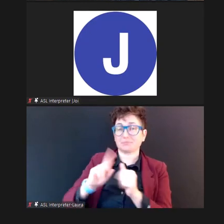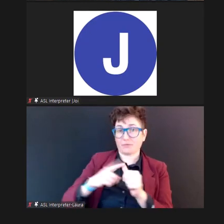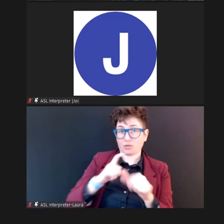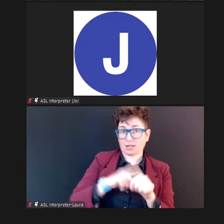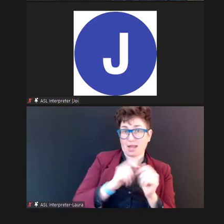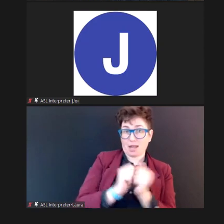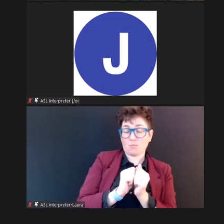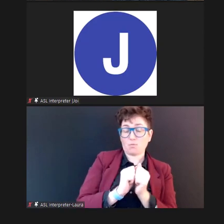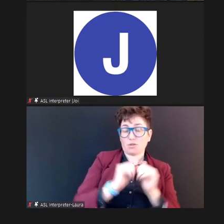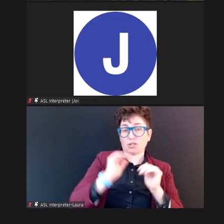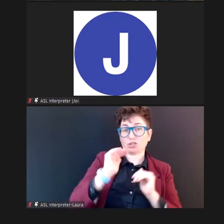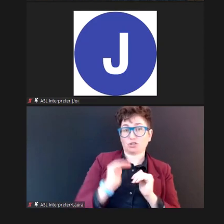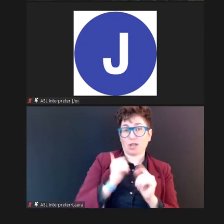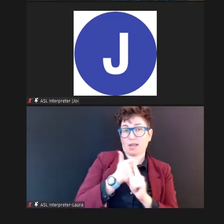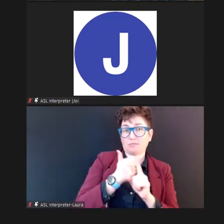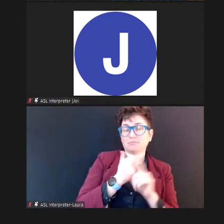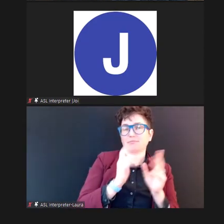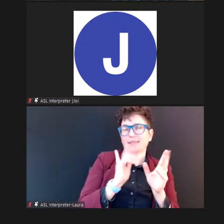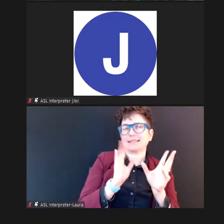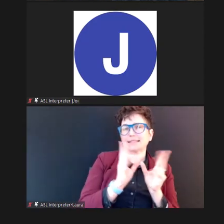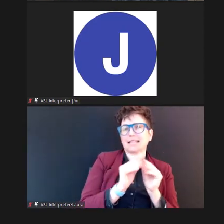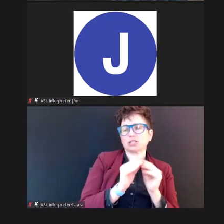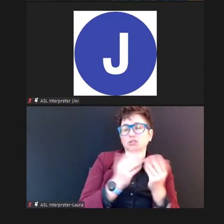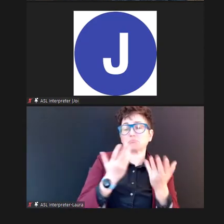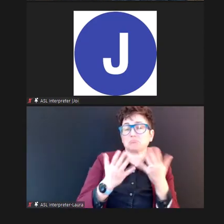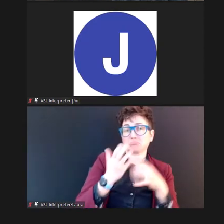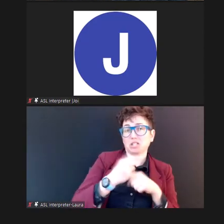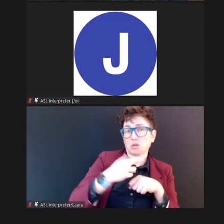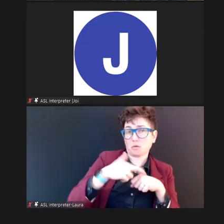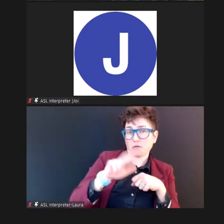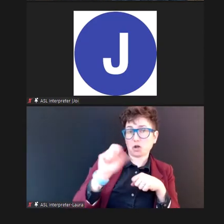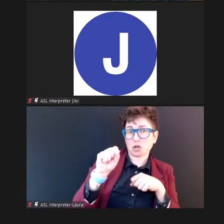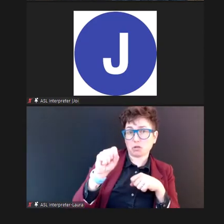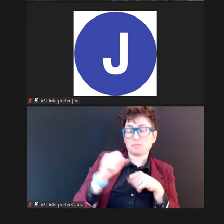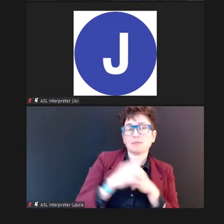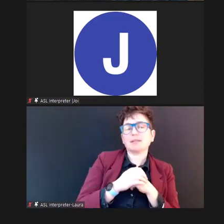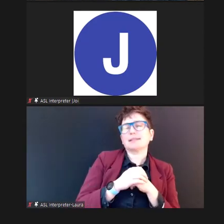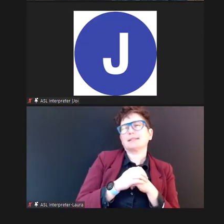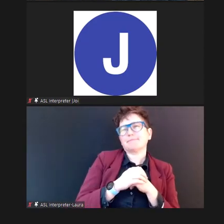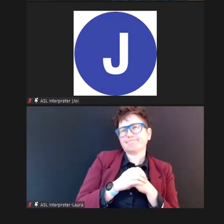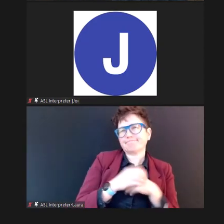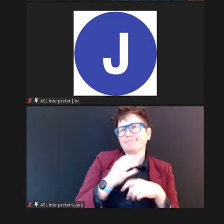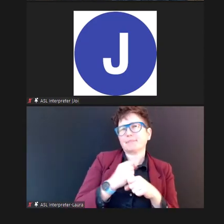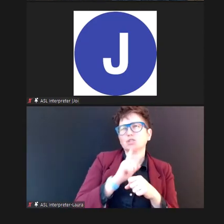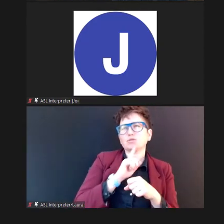I might get a refer, and I want to be sure that it's not kind of -- I